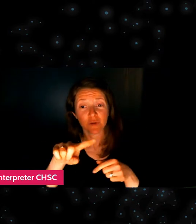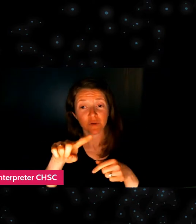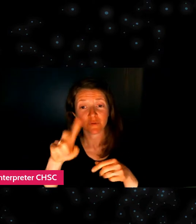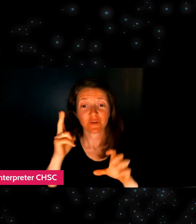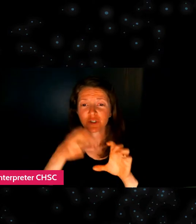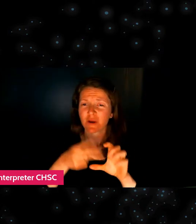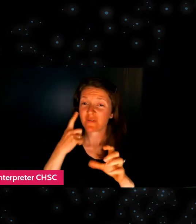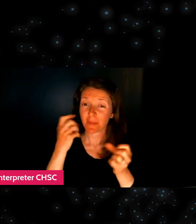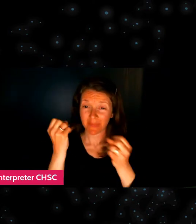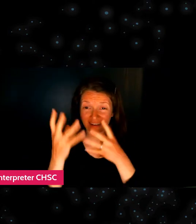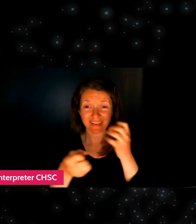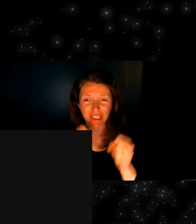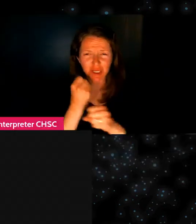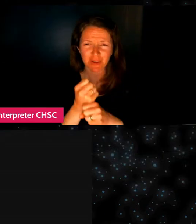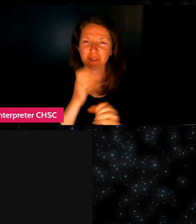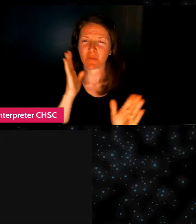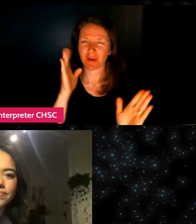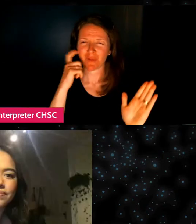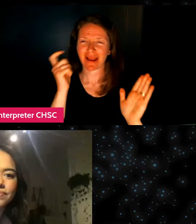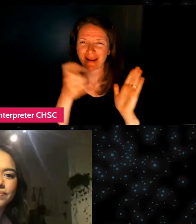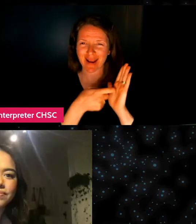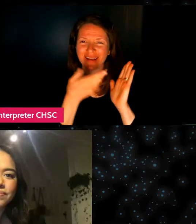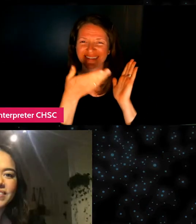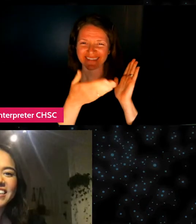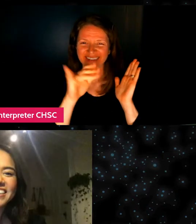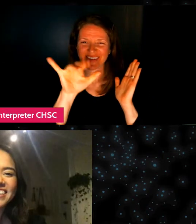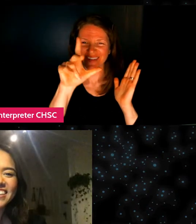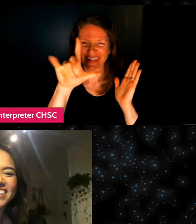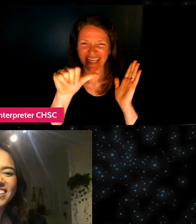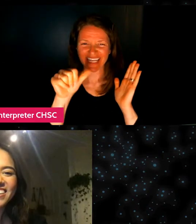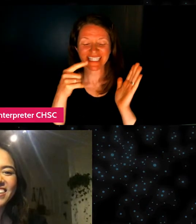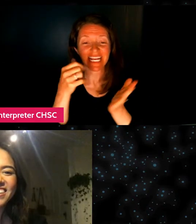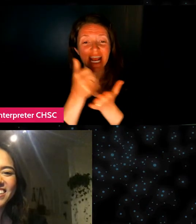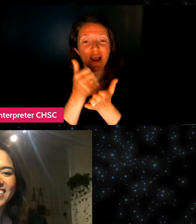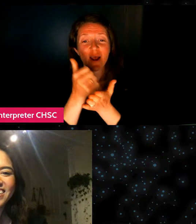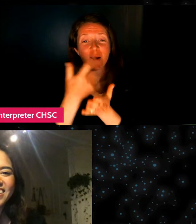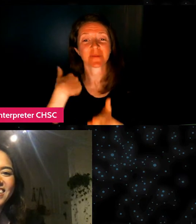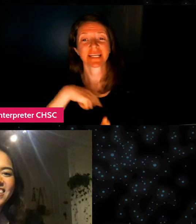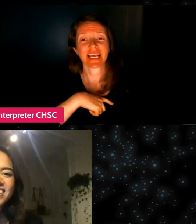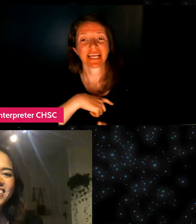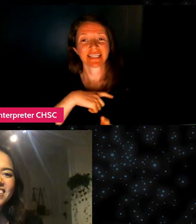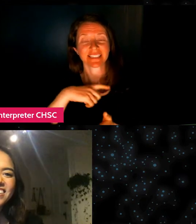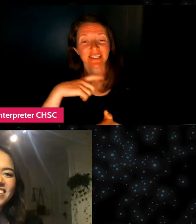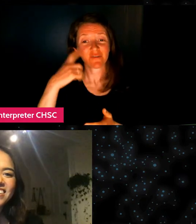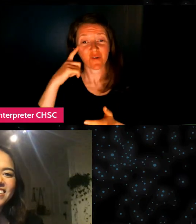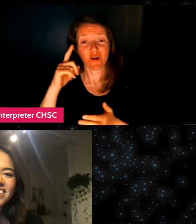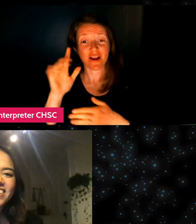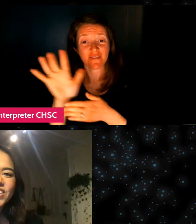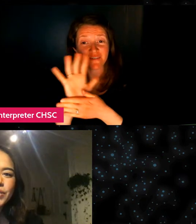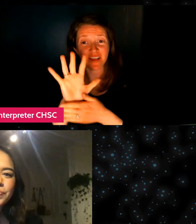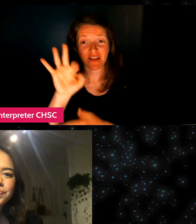you'll recognize Julia because she helped with us at, for our film forums educational program